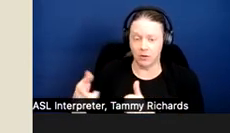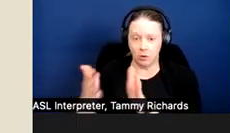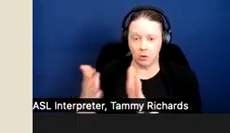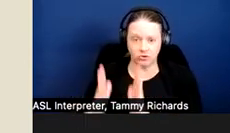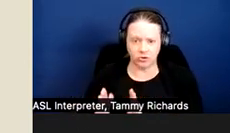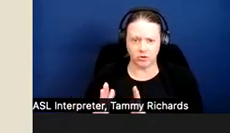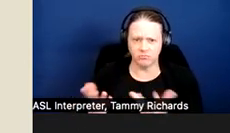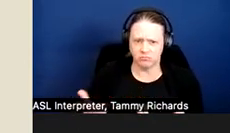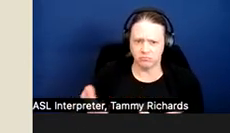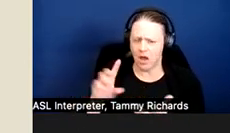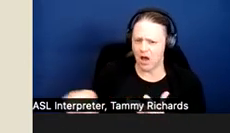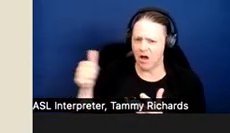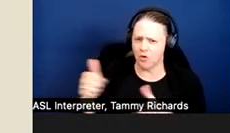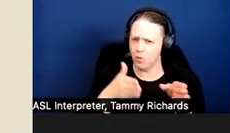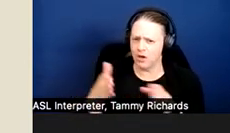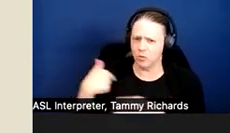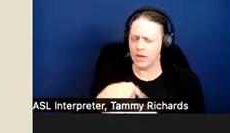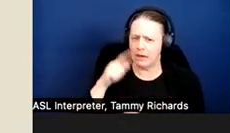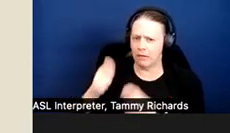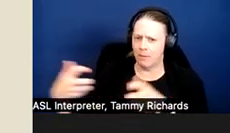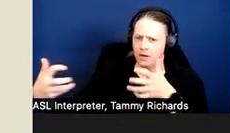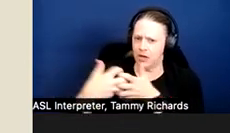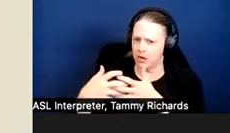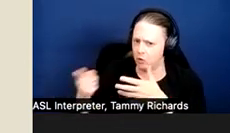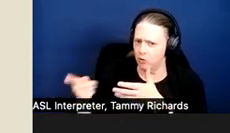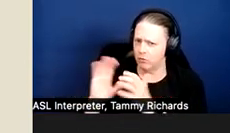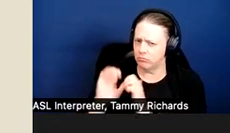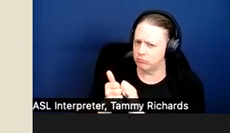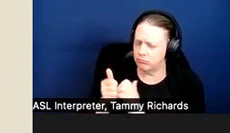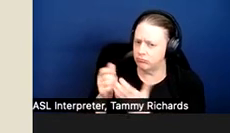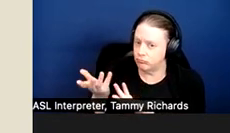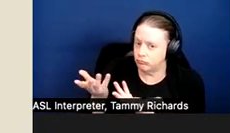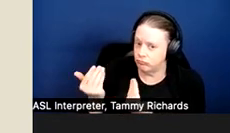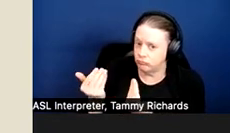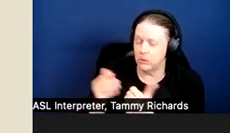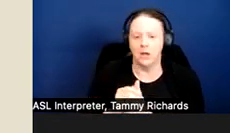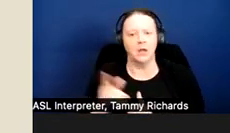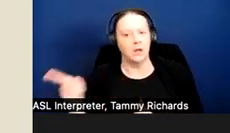And individuals with disabilities should be willing to engage in this process also, especially